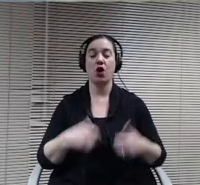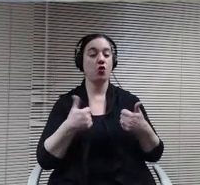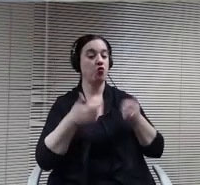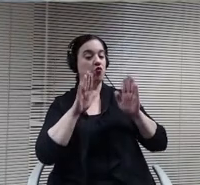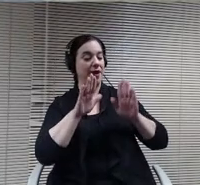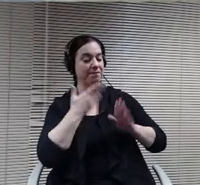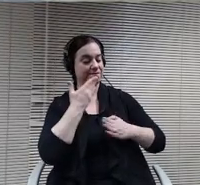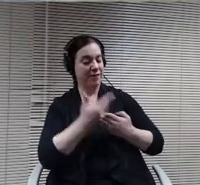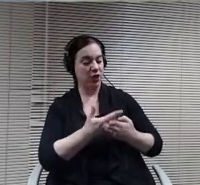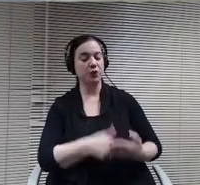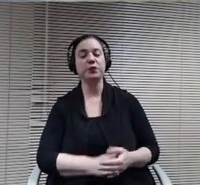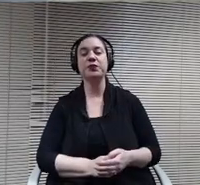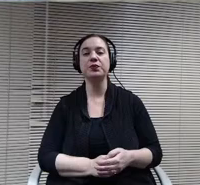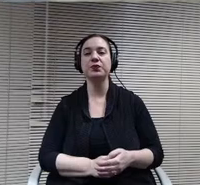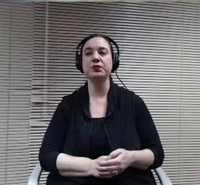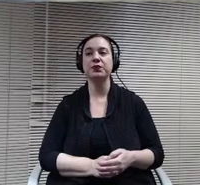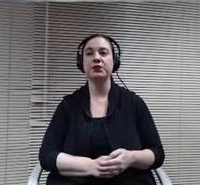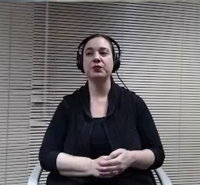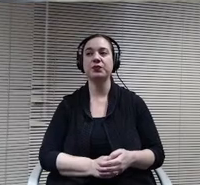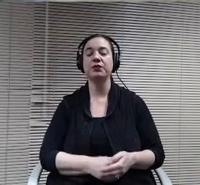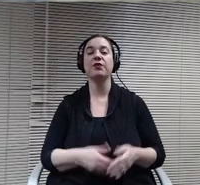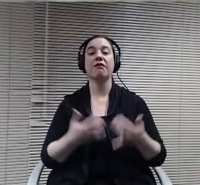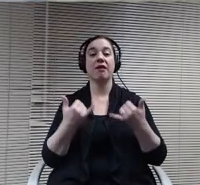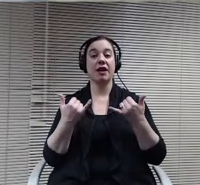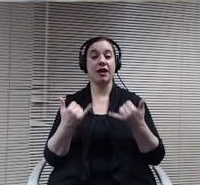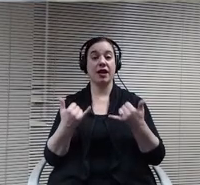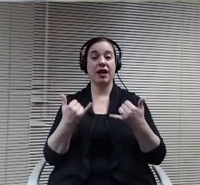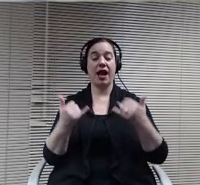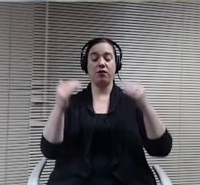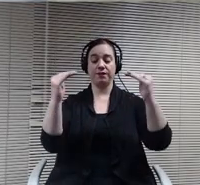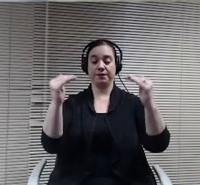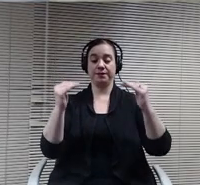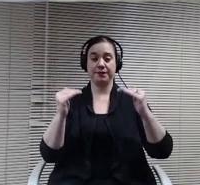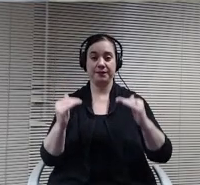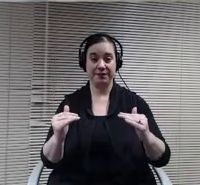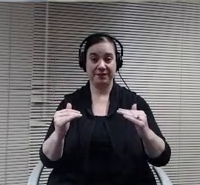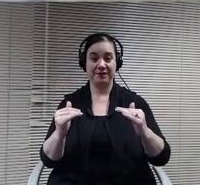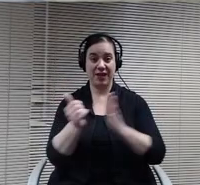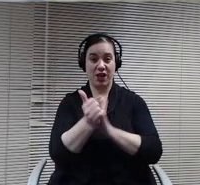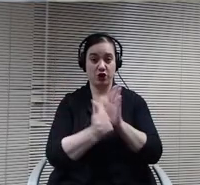Now we will move to our next agenda item, which is the School Report from Grove Lynn. Dr.